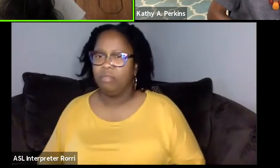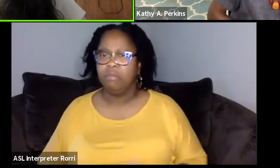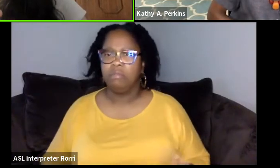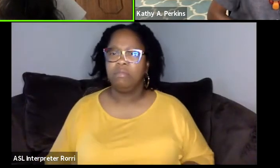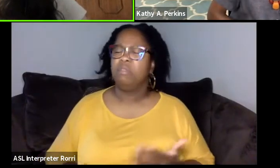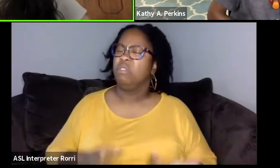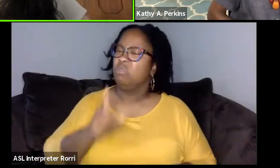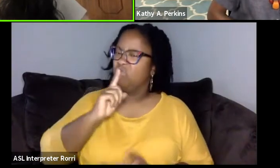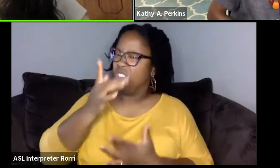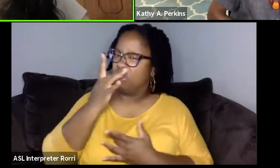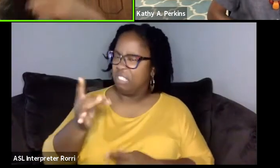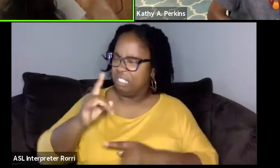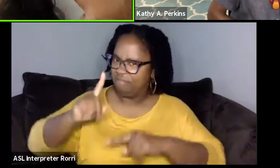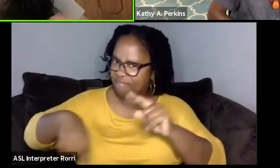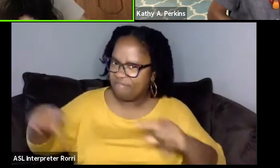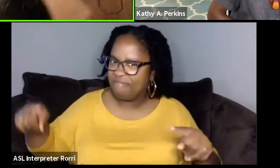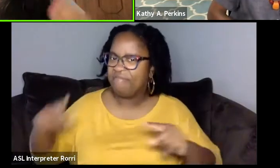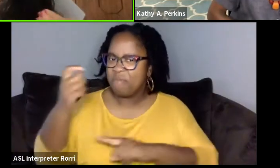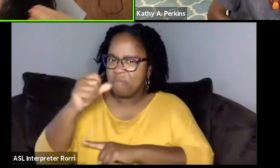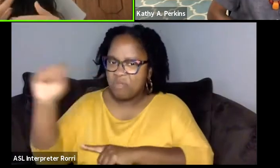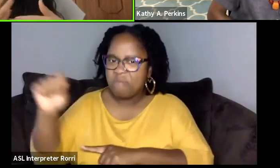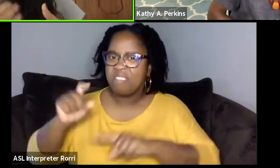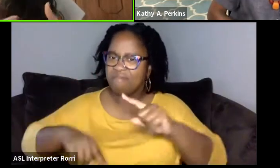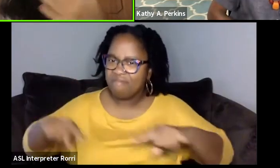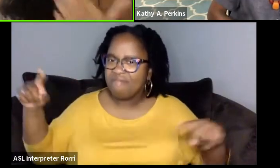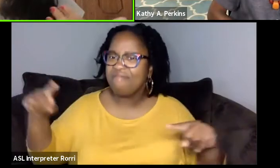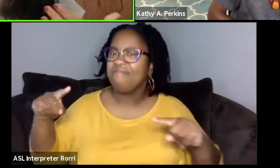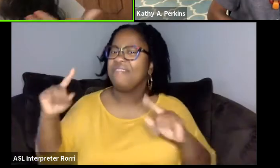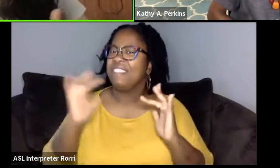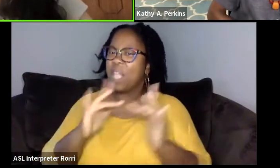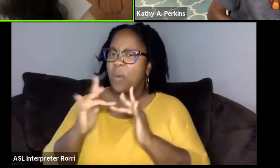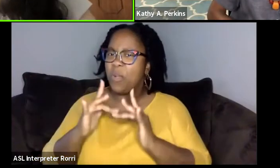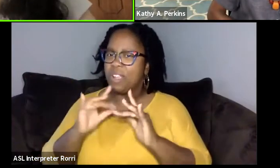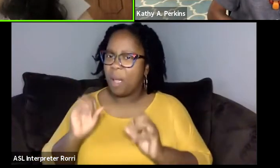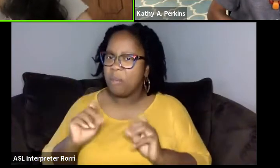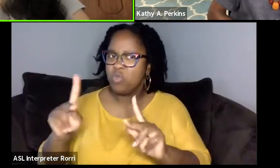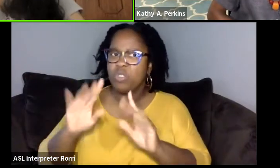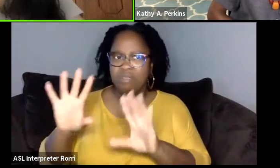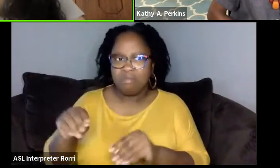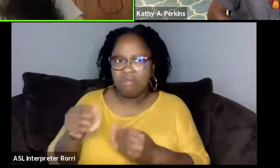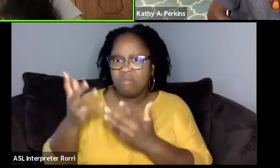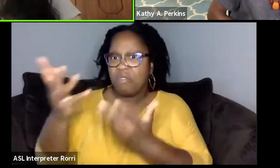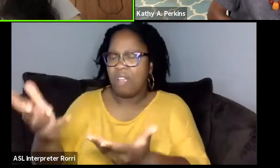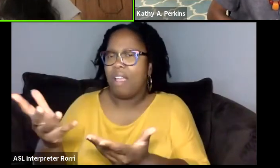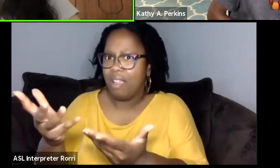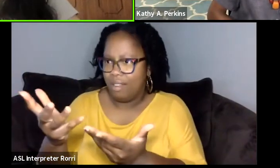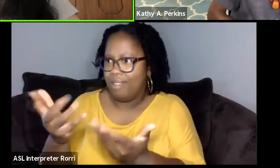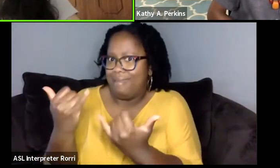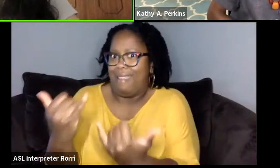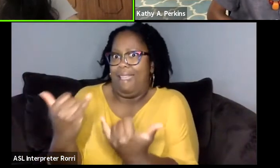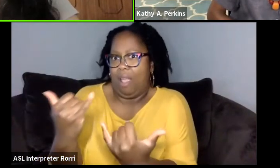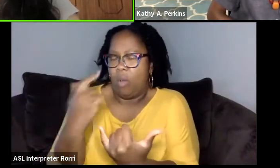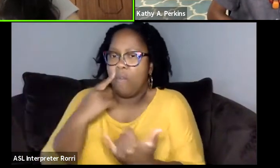there are various connections and networking opportunities that have sort of presented themselves now for young professionals of color